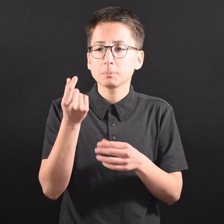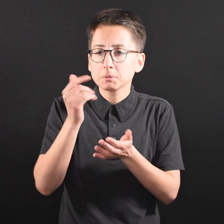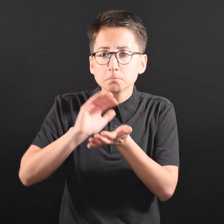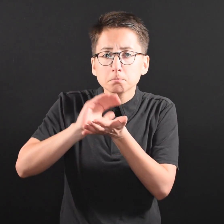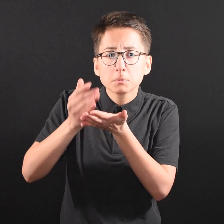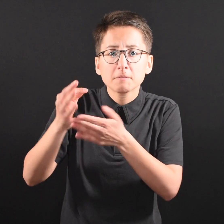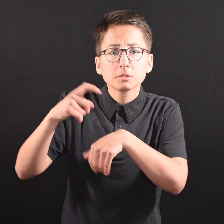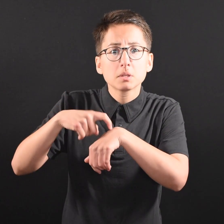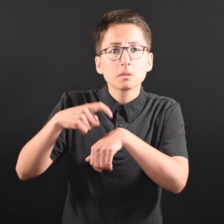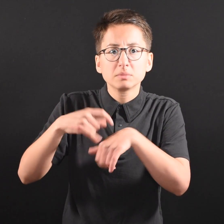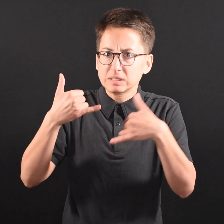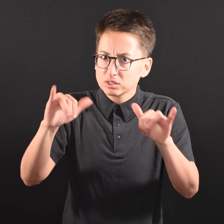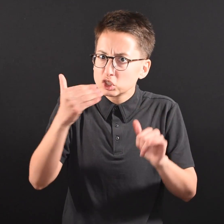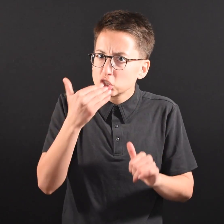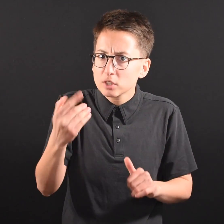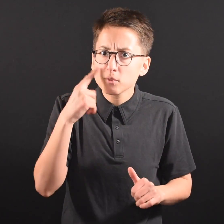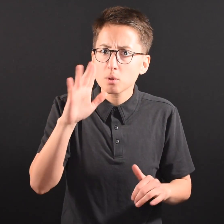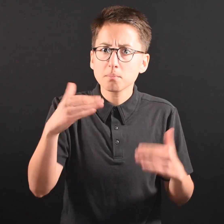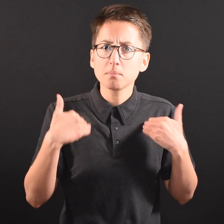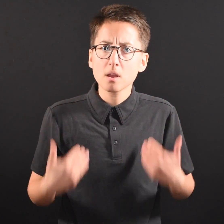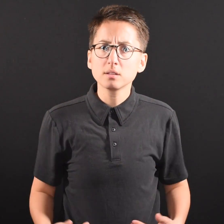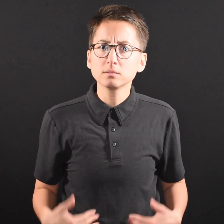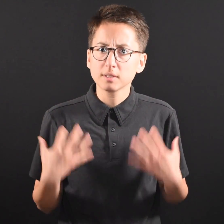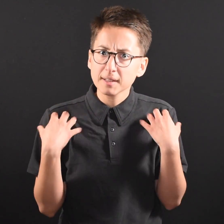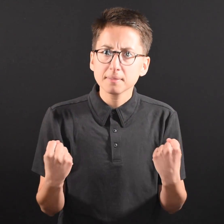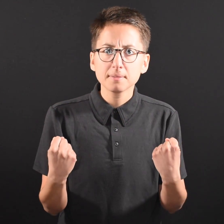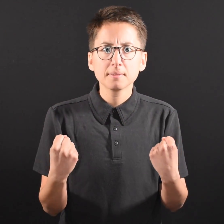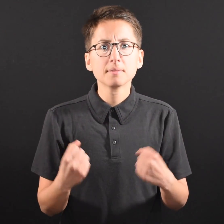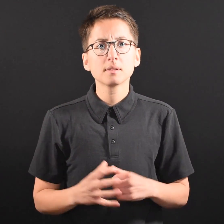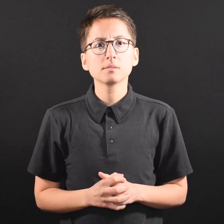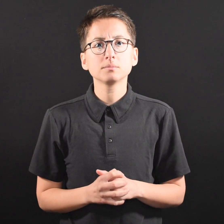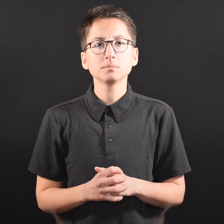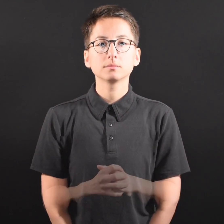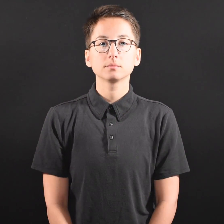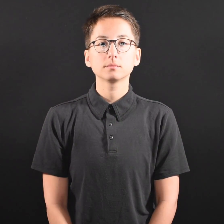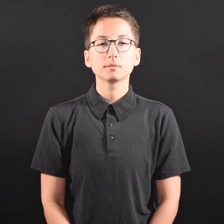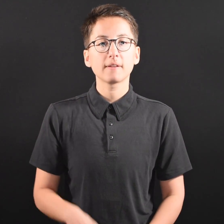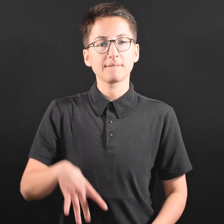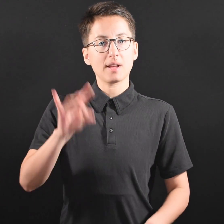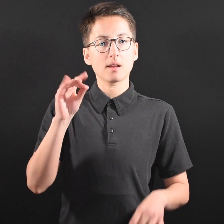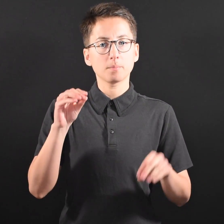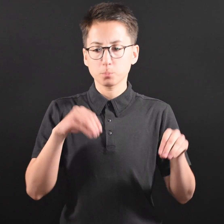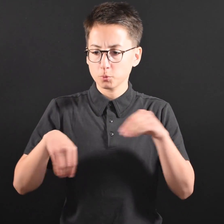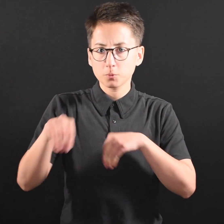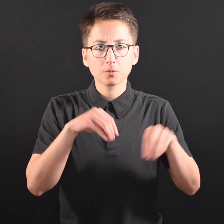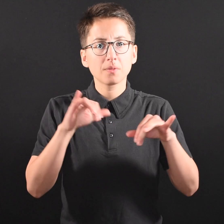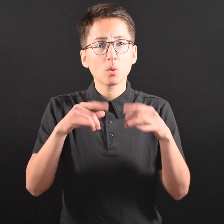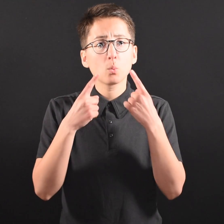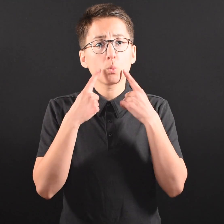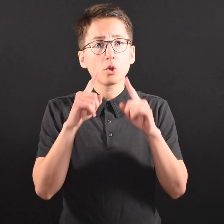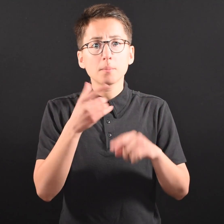of time each day is good for your health. ● Find the type of movement that works best for